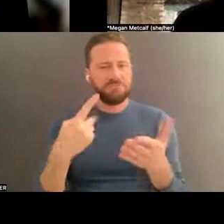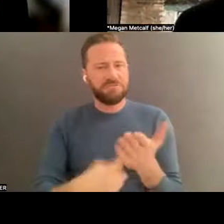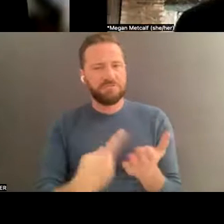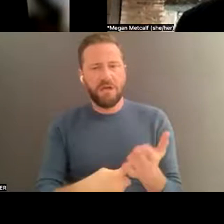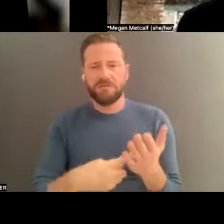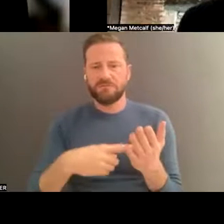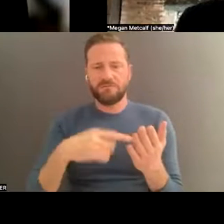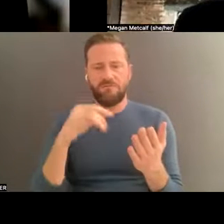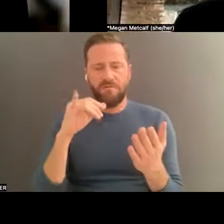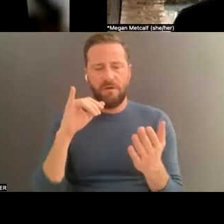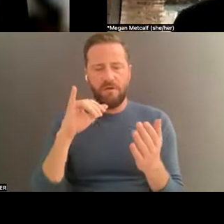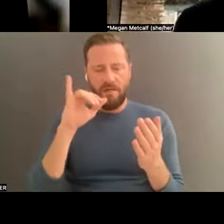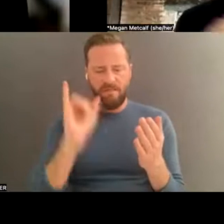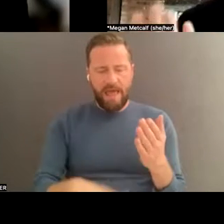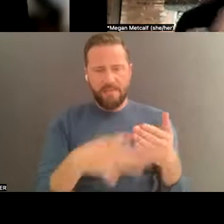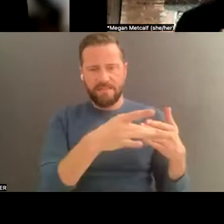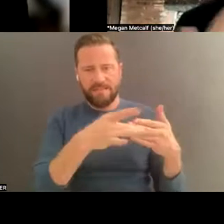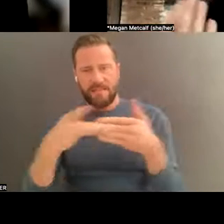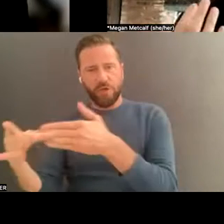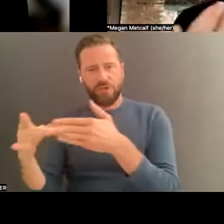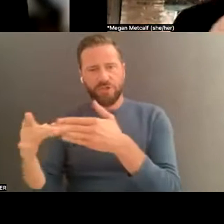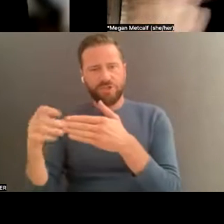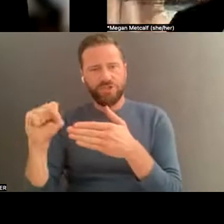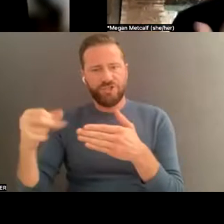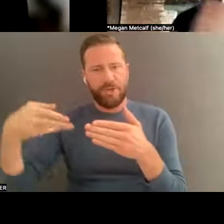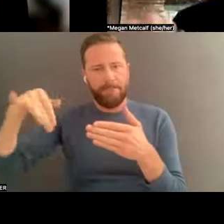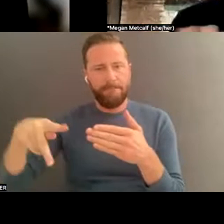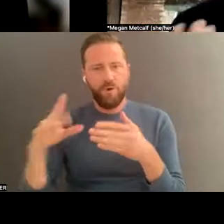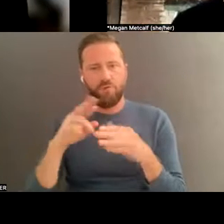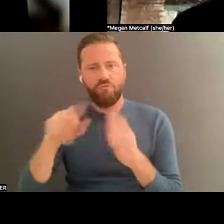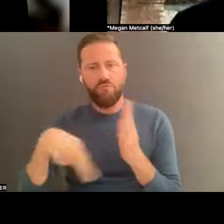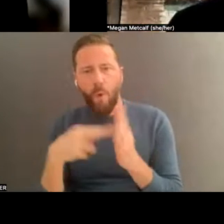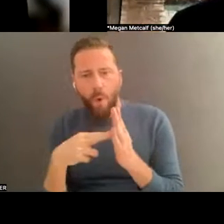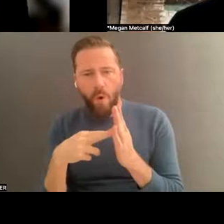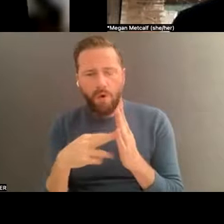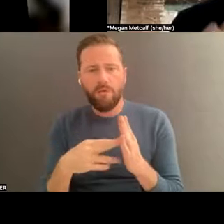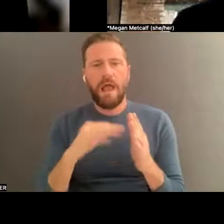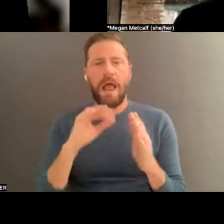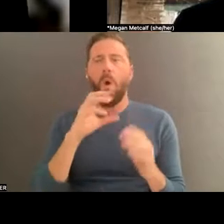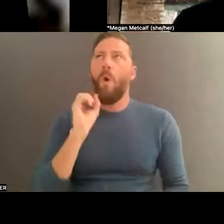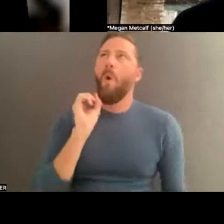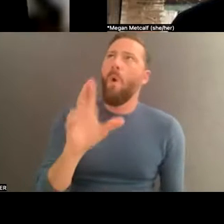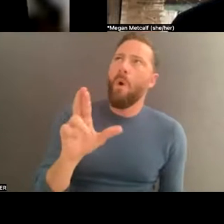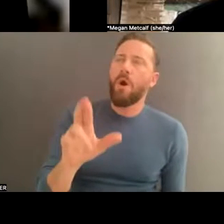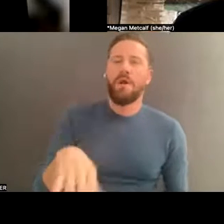that you have and/or that inflection point, what those things sort of made obvious to you